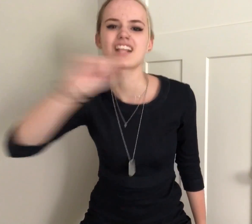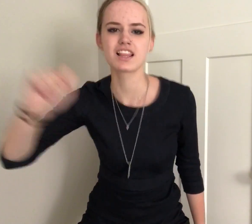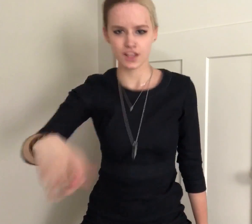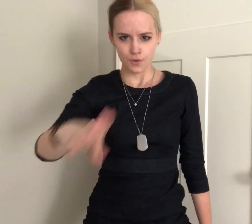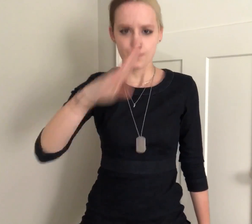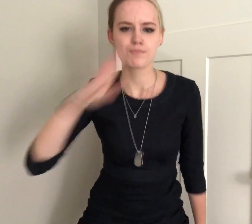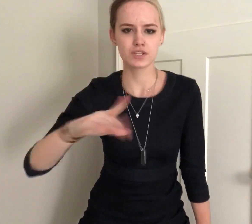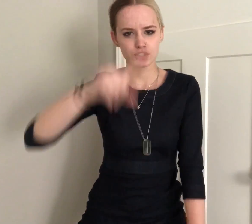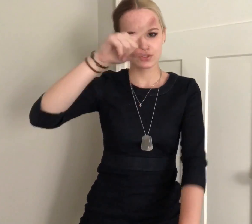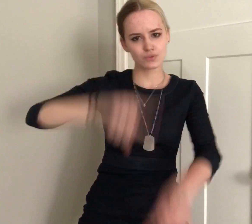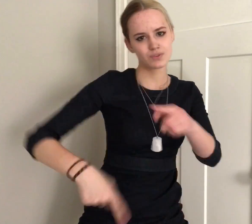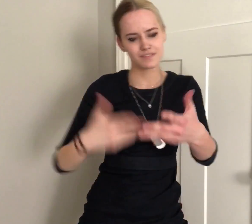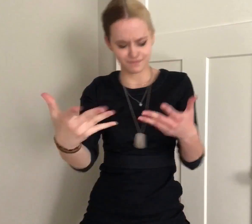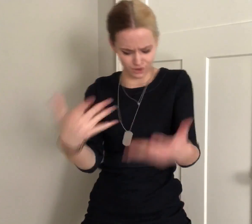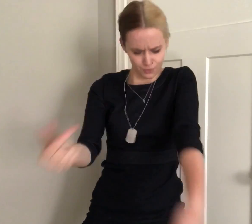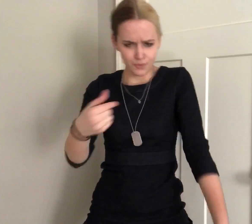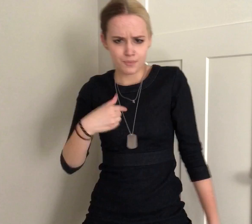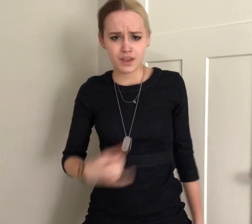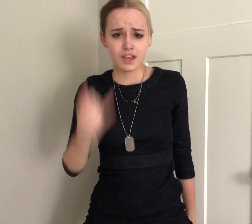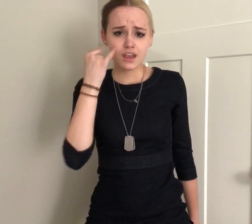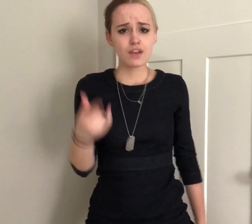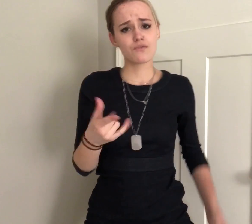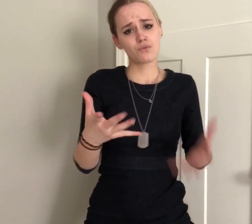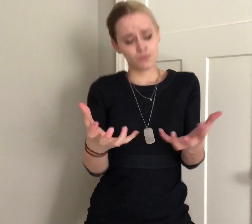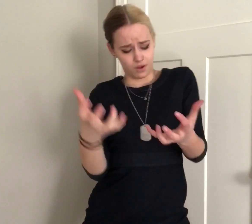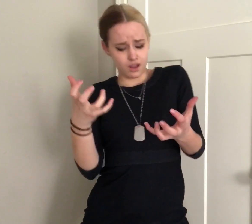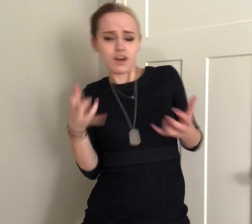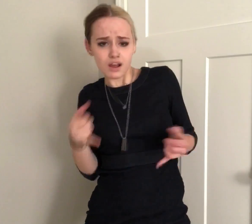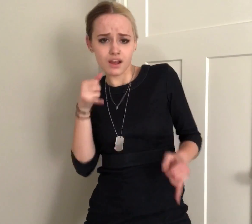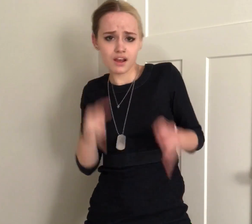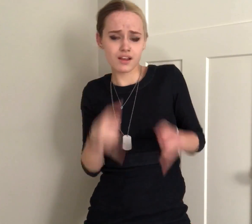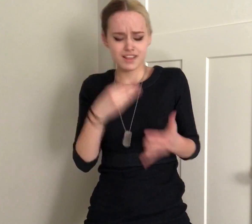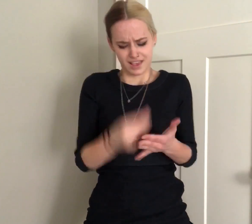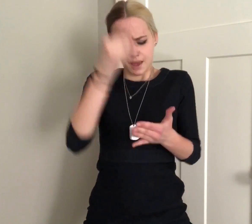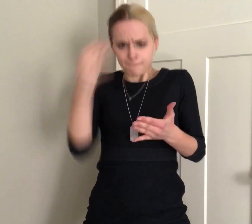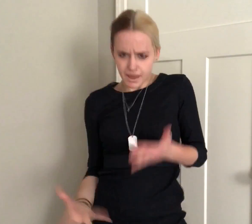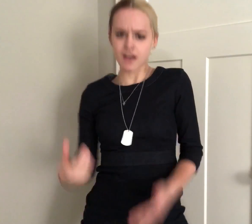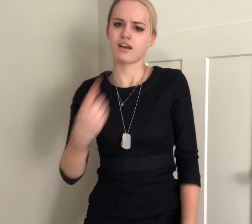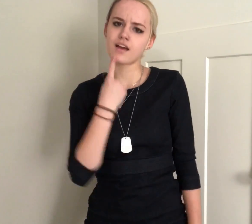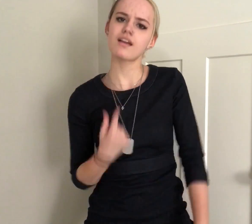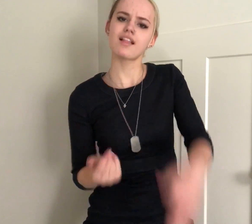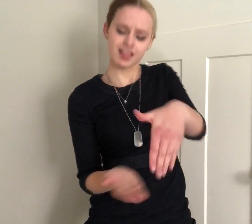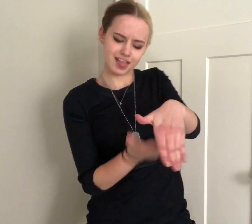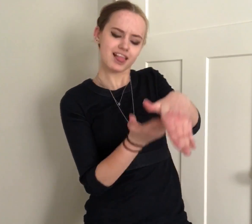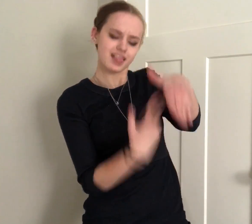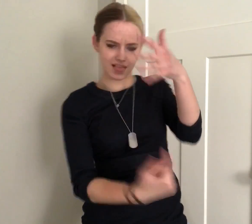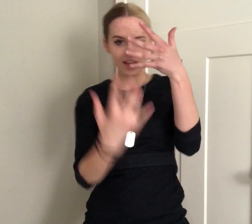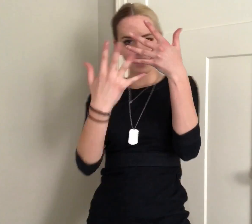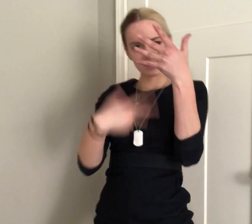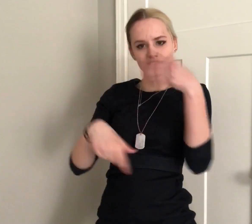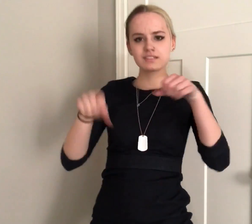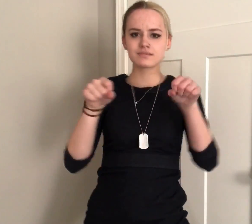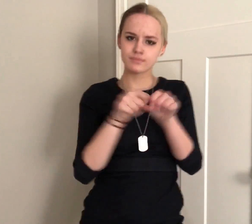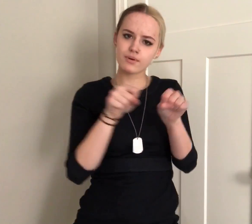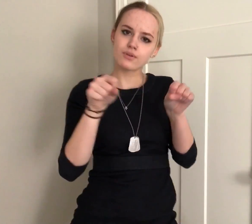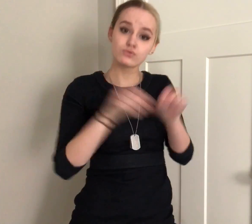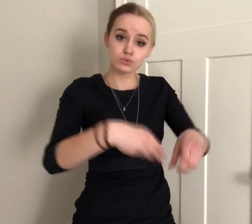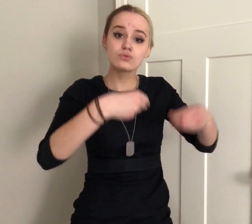Said little bitch, you can't fuck with me If you wanted to These expensive, these is red bottoms These is bloody shoes